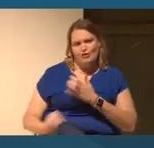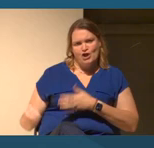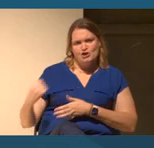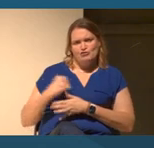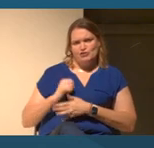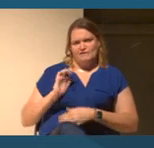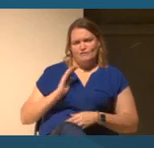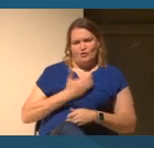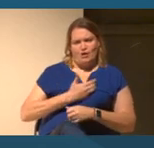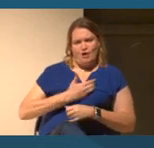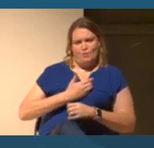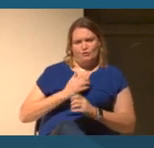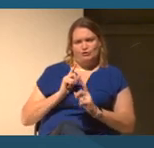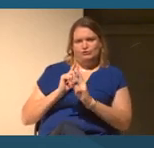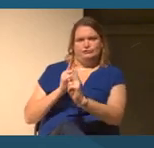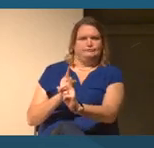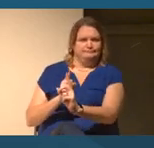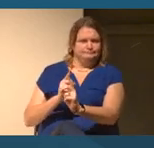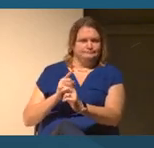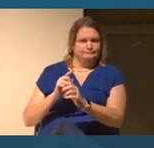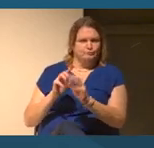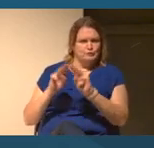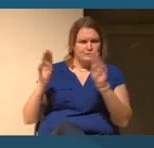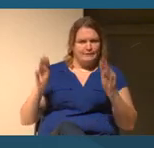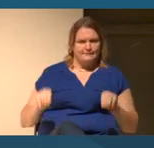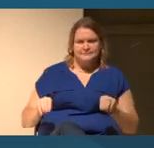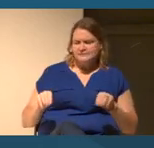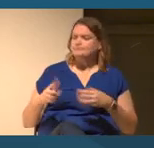So, we are doing community convenings around the country.